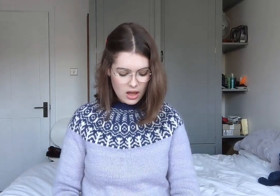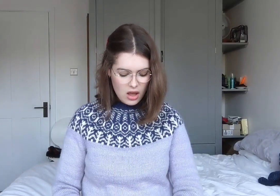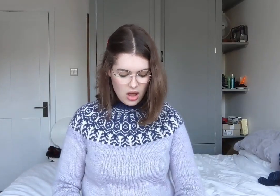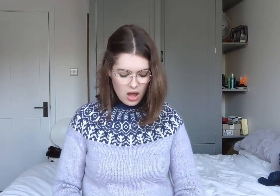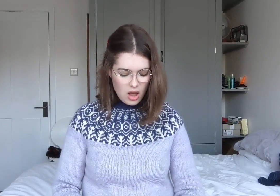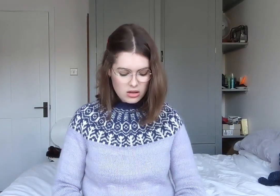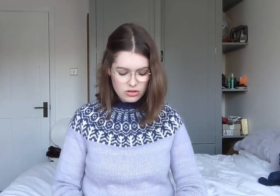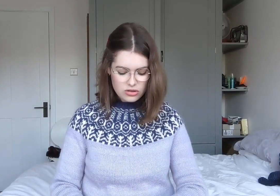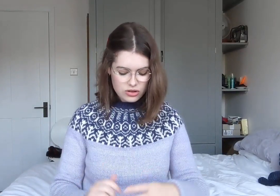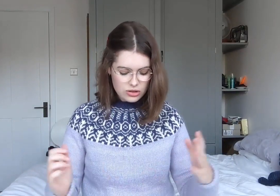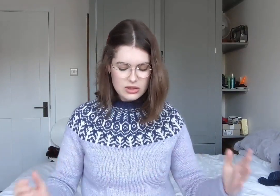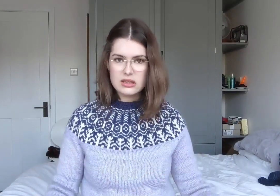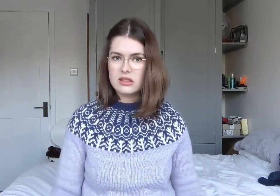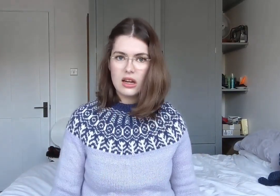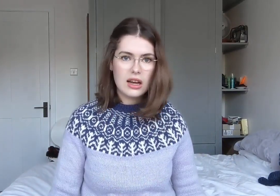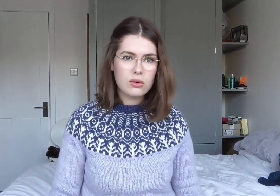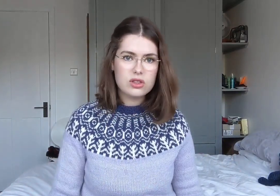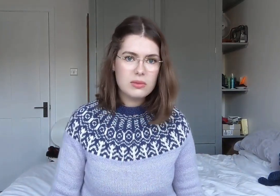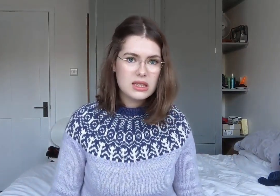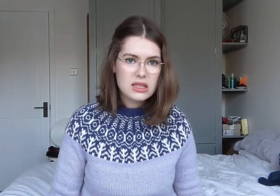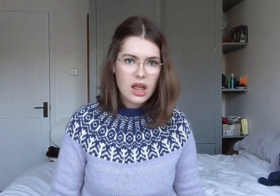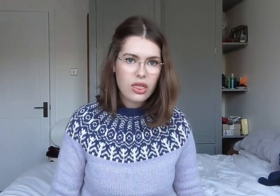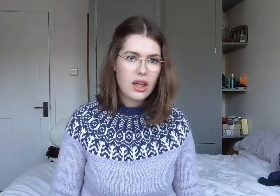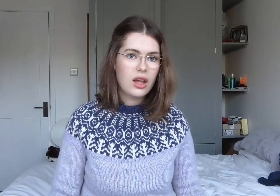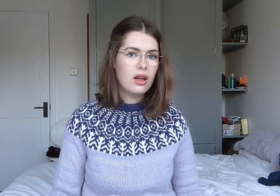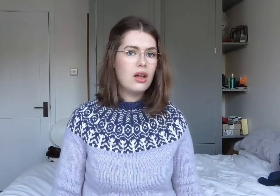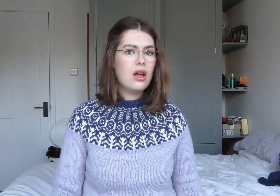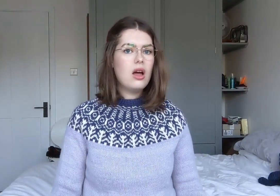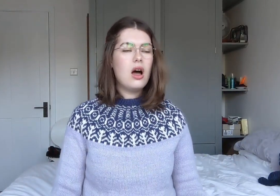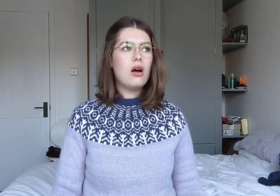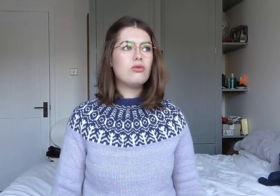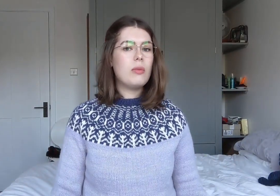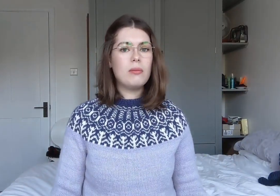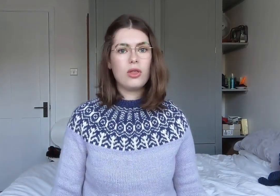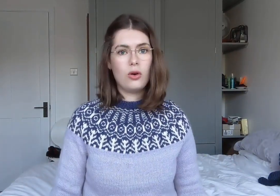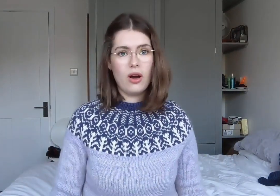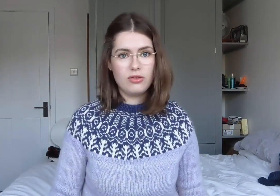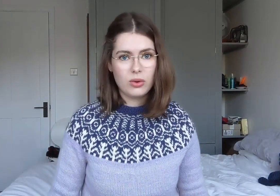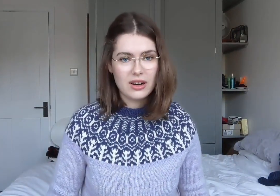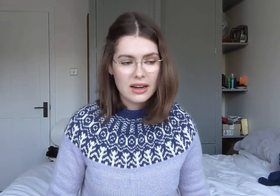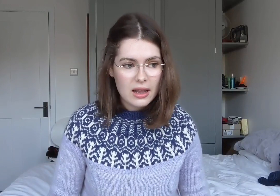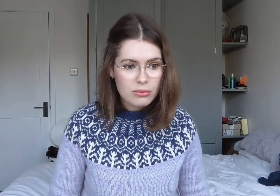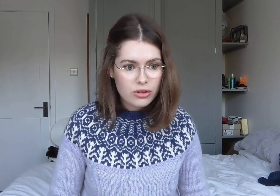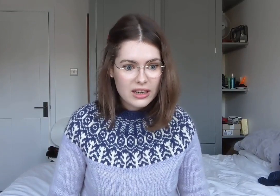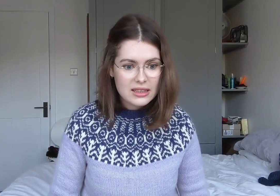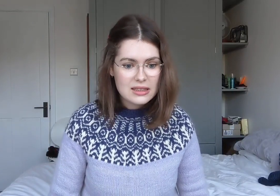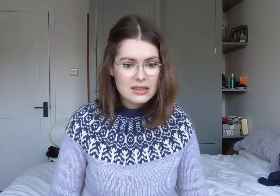Using sign language means nothing. Remember that not everyone can lipread.